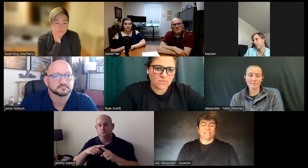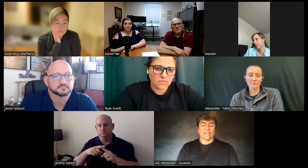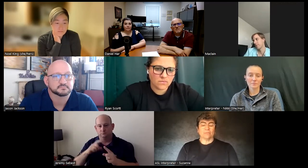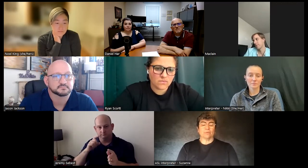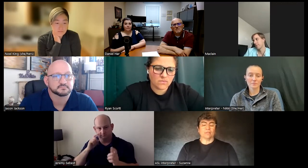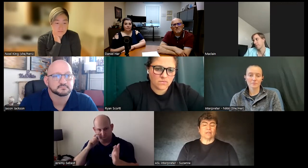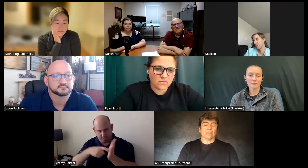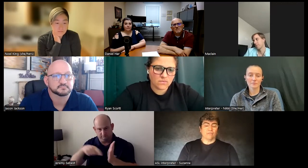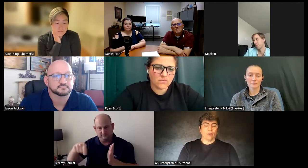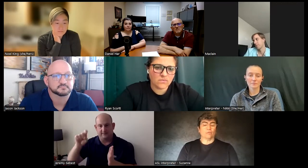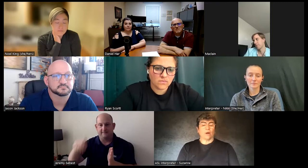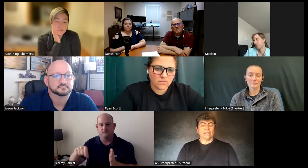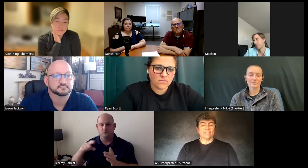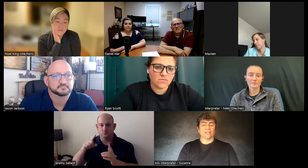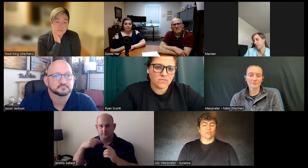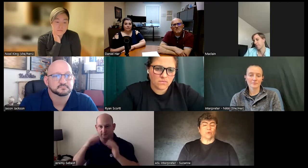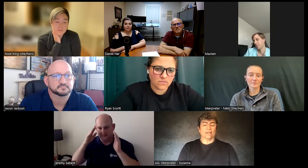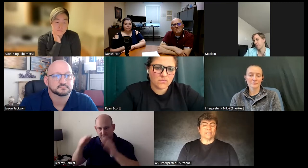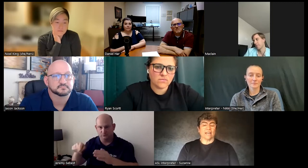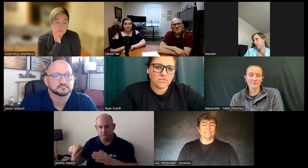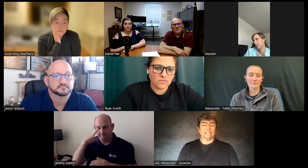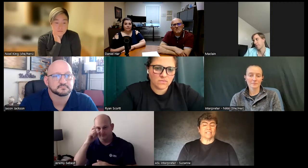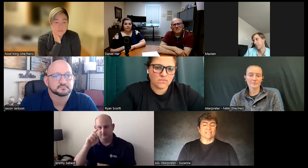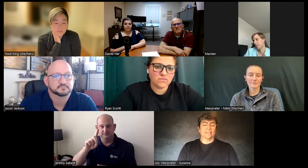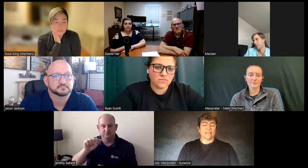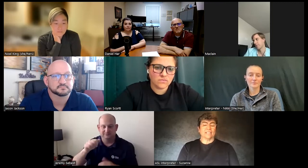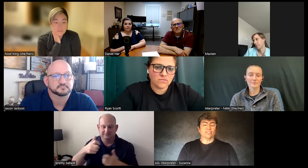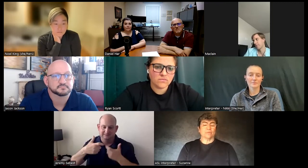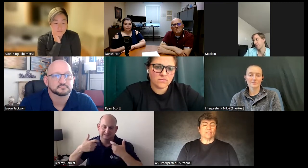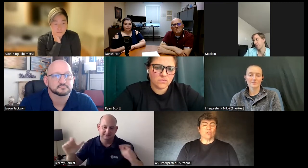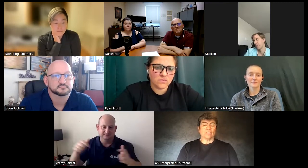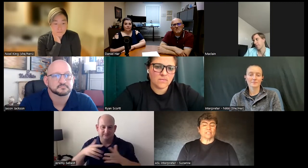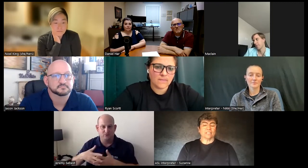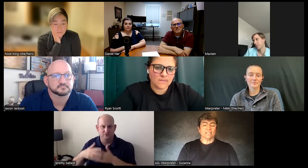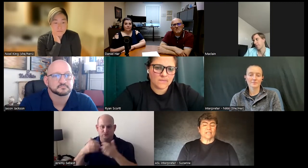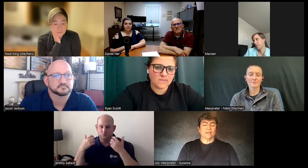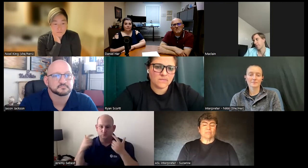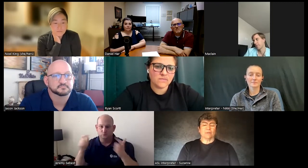I stand up for rights and I do recognize that that needs to be a focus but